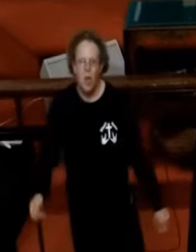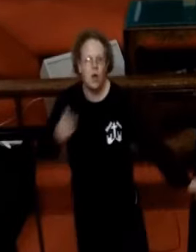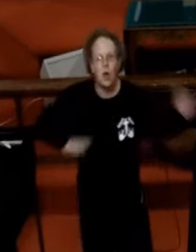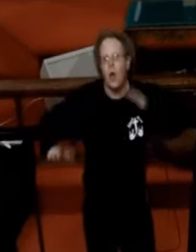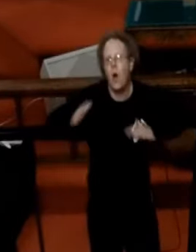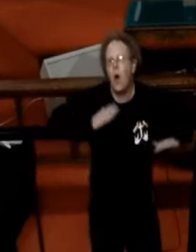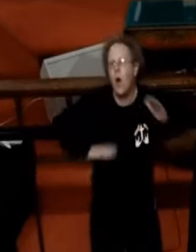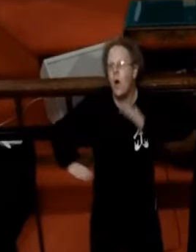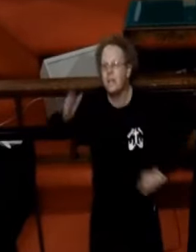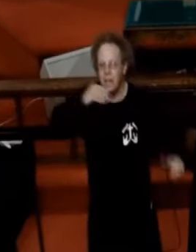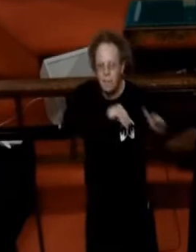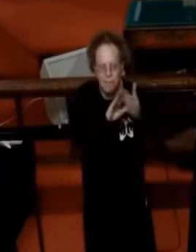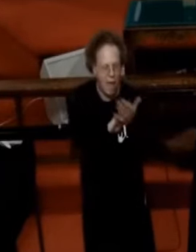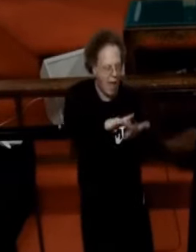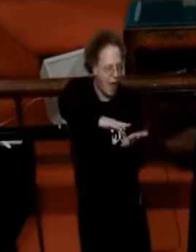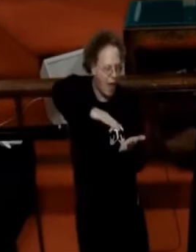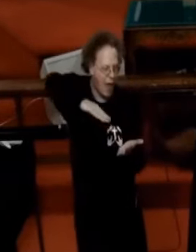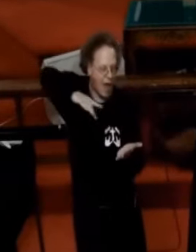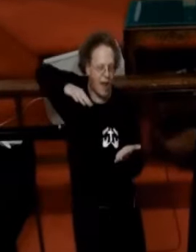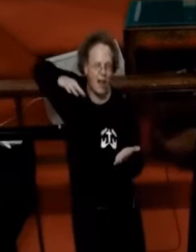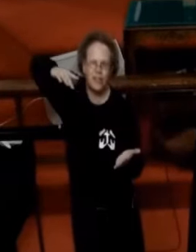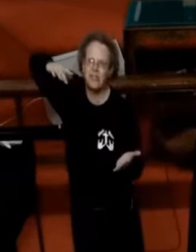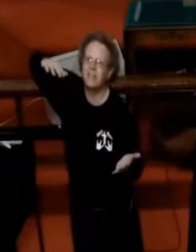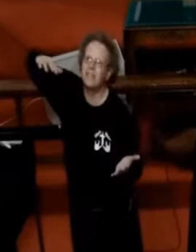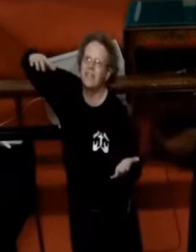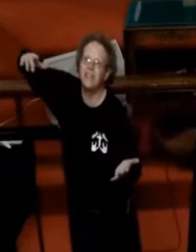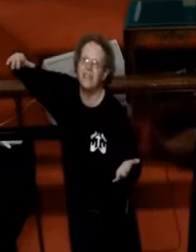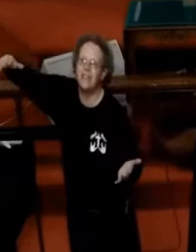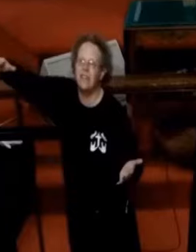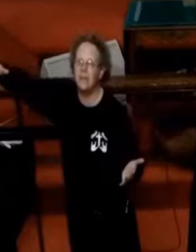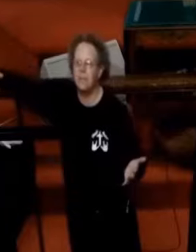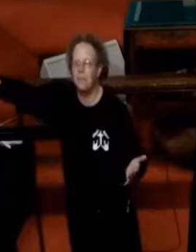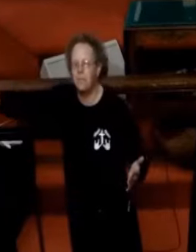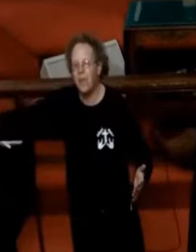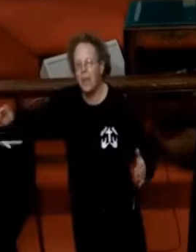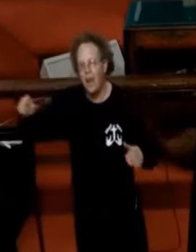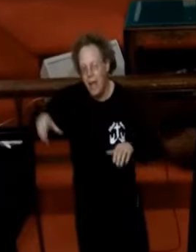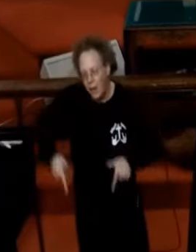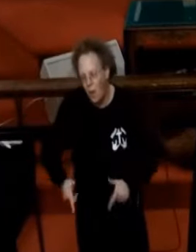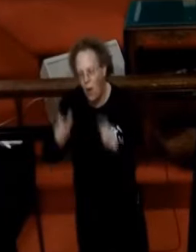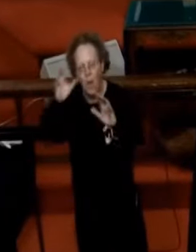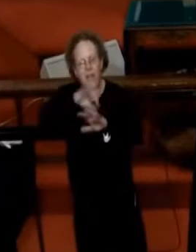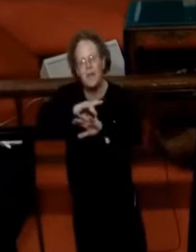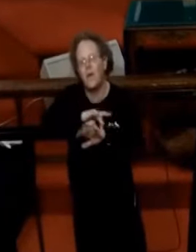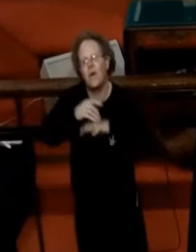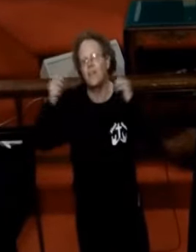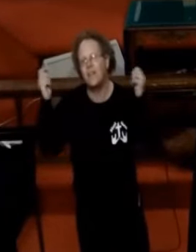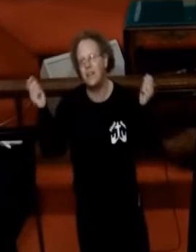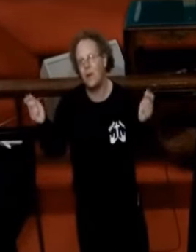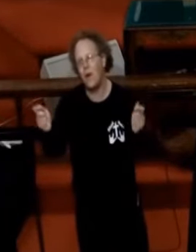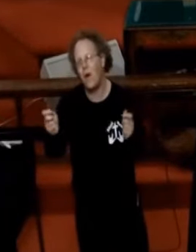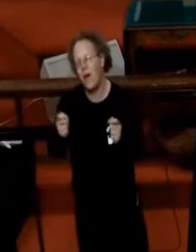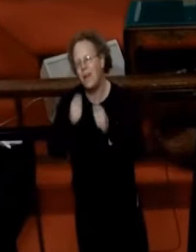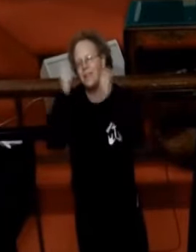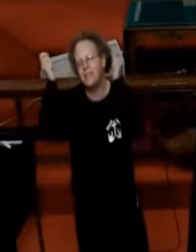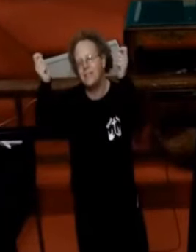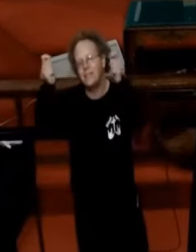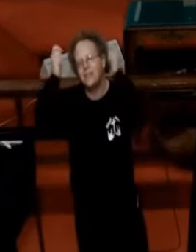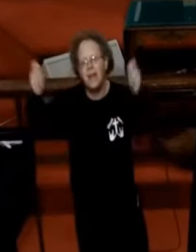Clothed in majesty Let all the earth rejoice